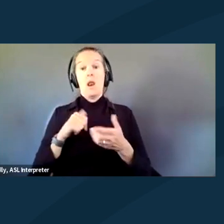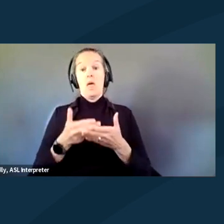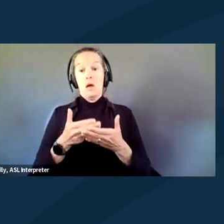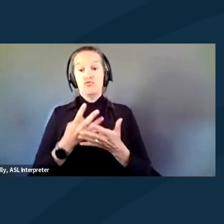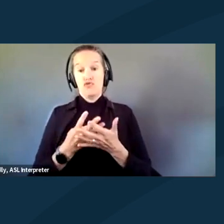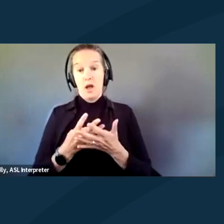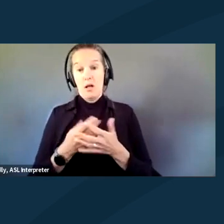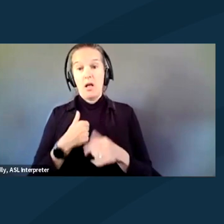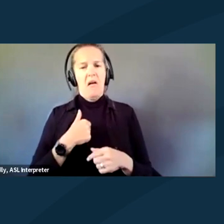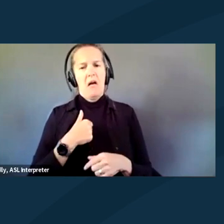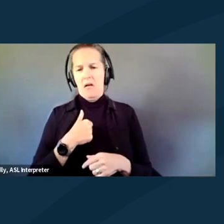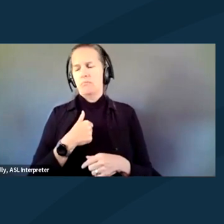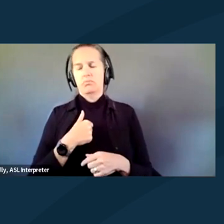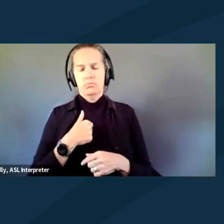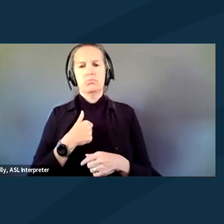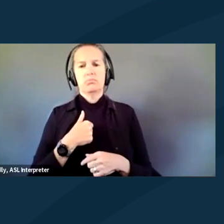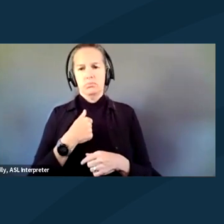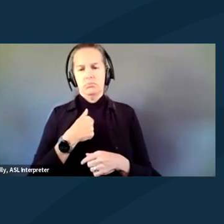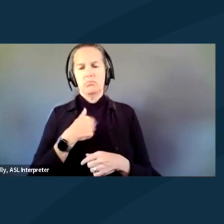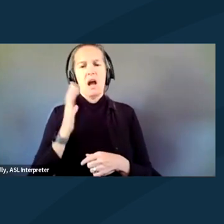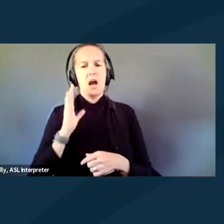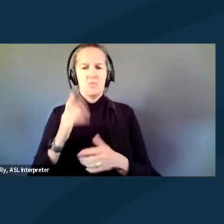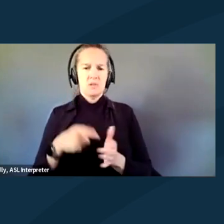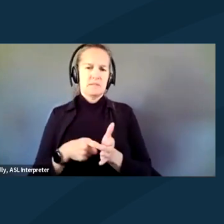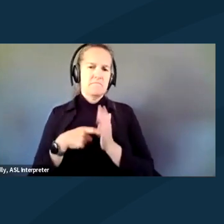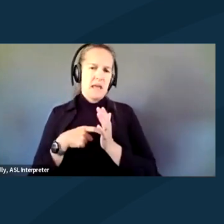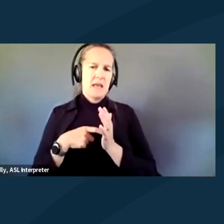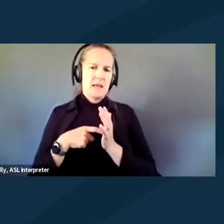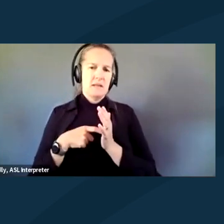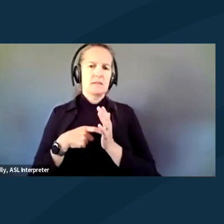yeah, I will demand any that I get